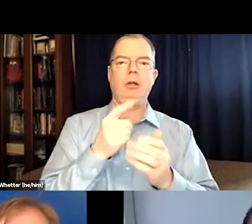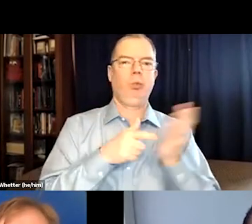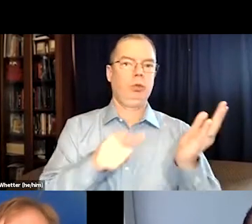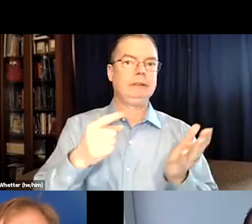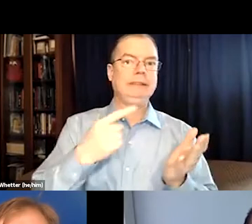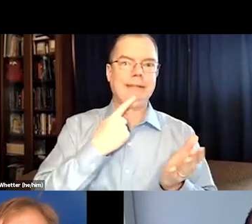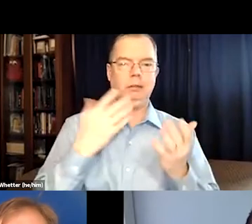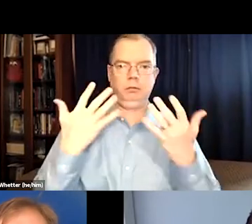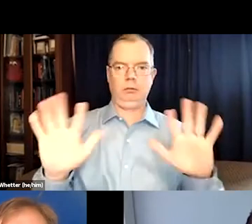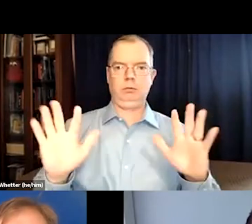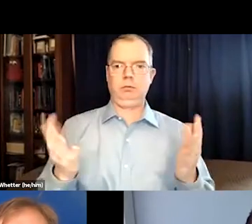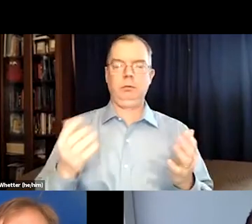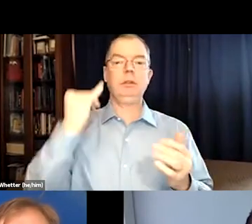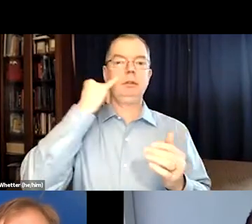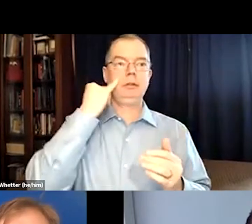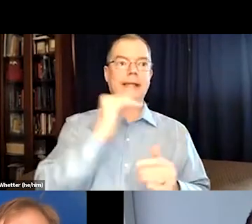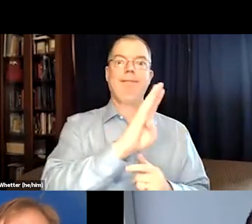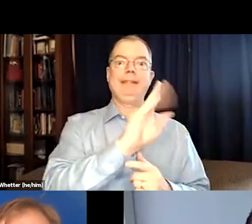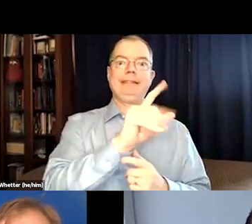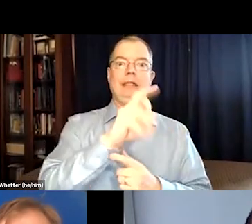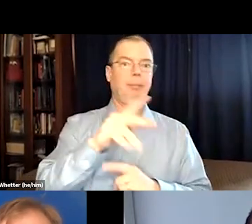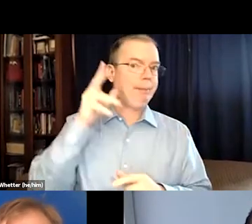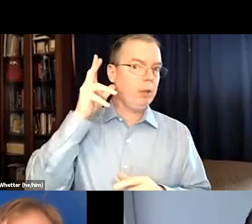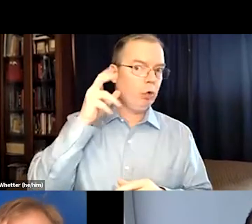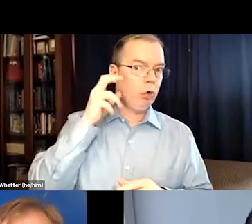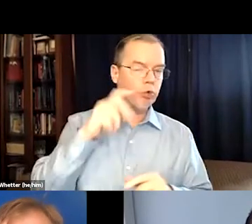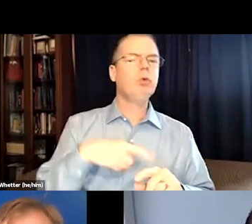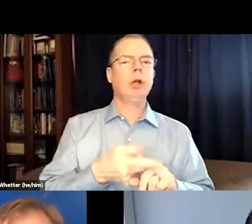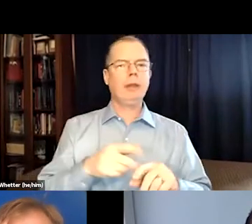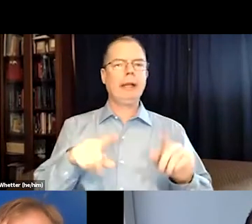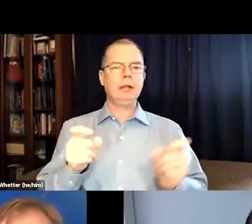And so the captioning should be exactly what is said, period.